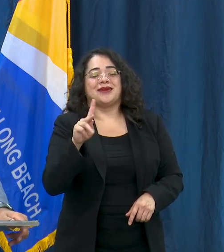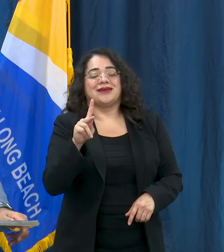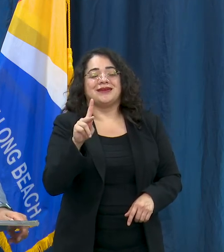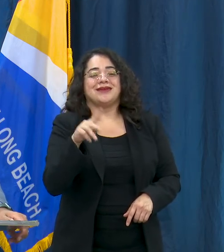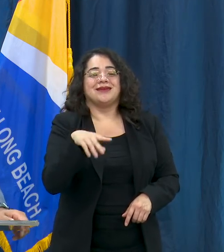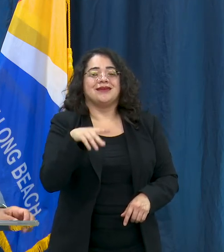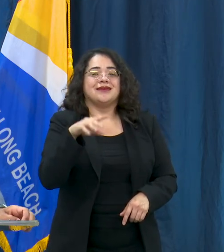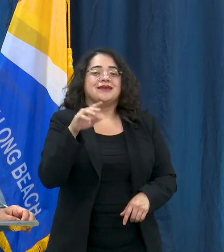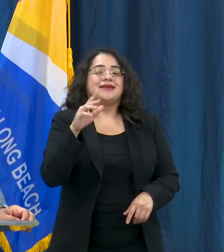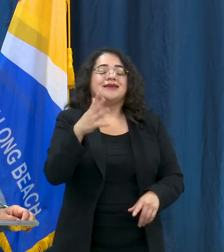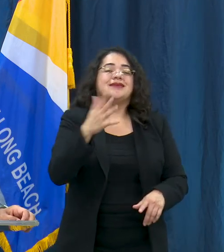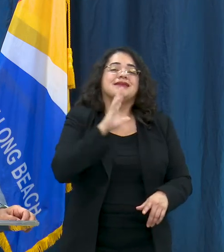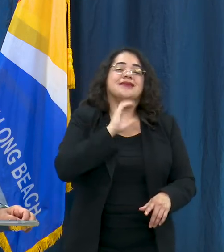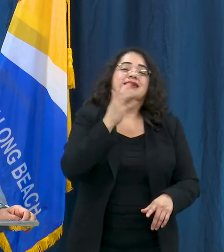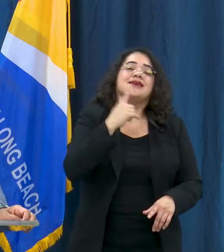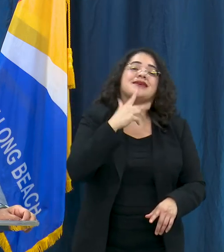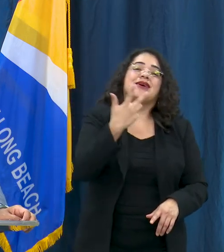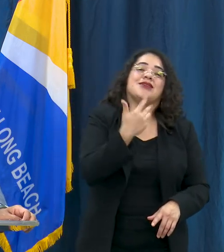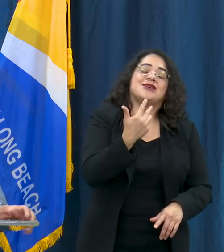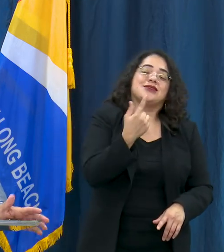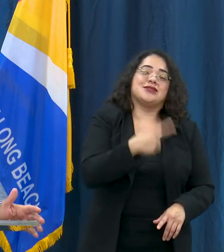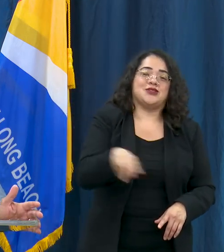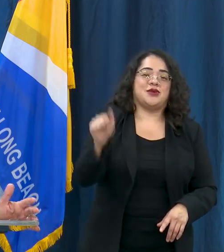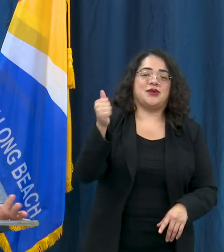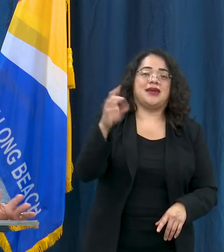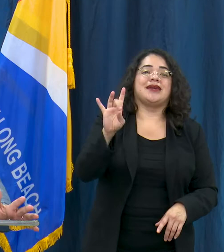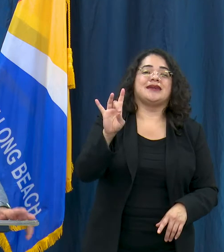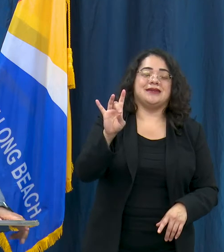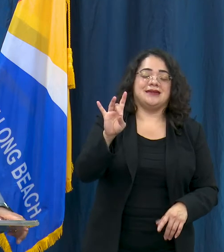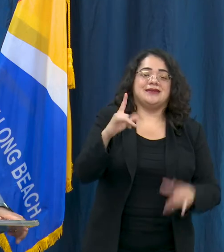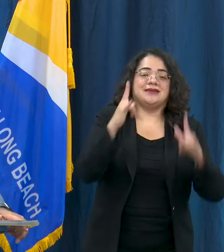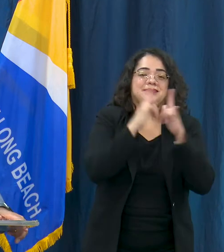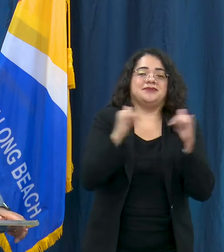13 and 18 years old, we'll have these types of day camp programs